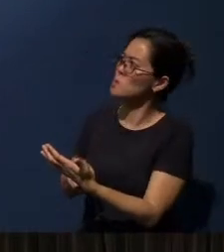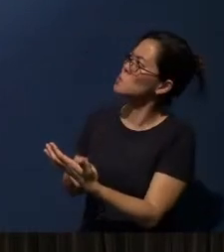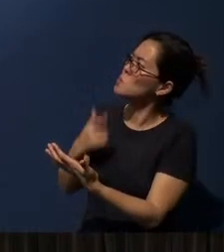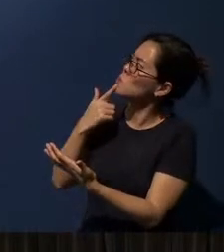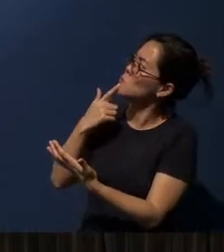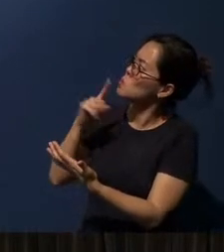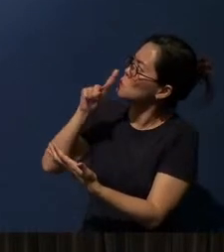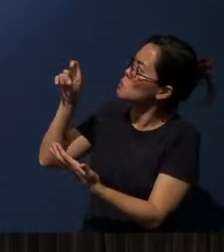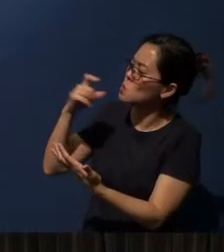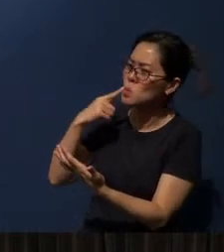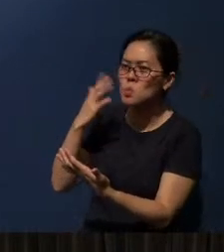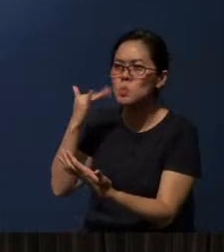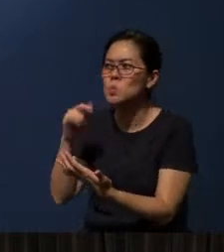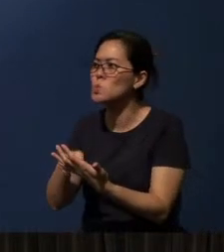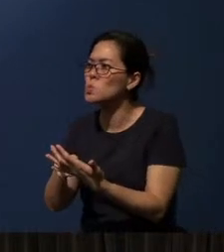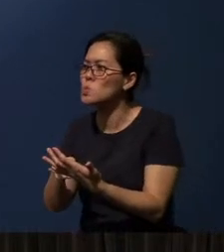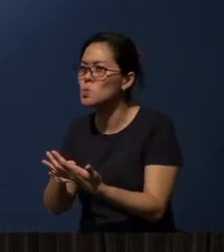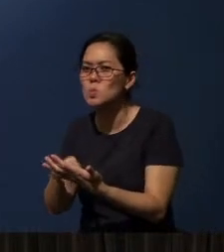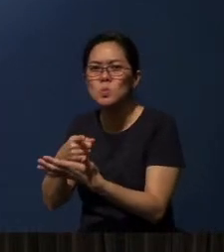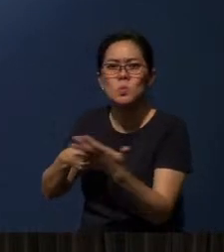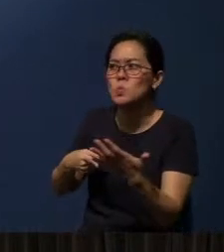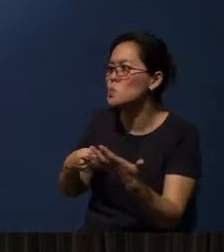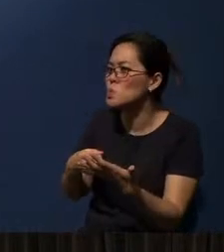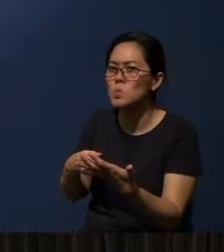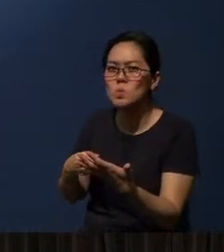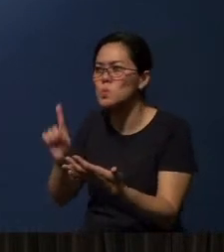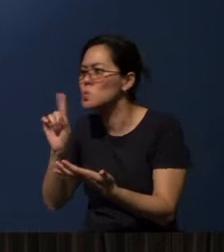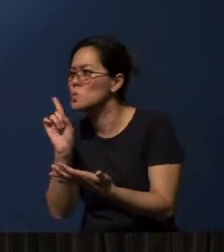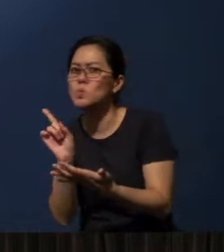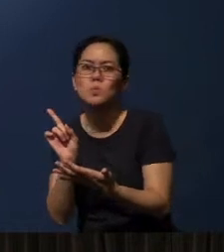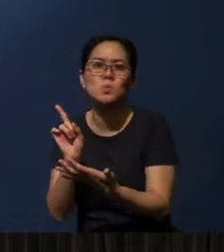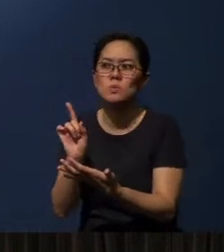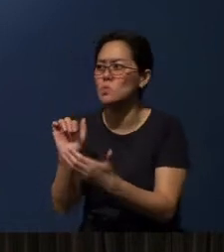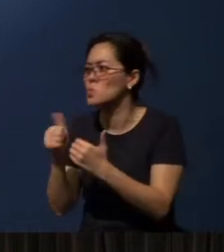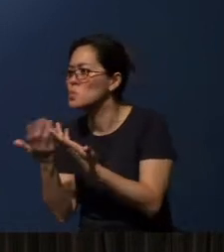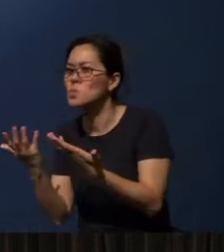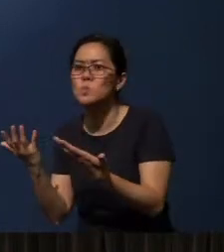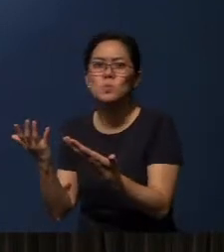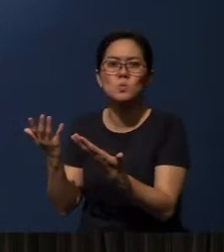You ask “why?” you ask “what?”; you ask “where?” you ask “how?; you ask “when?”